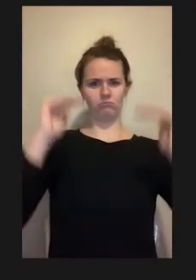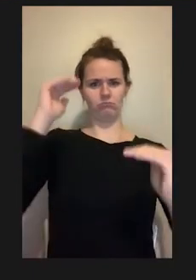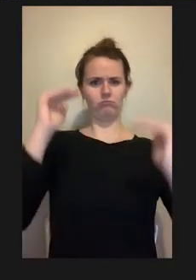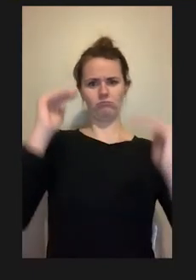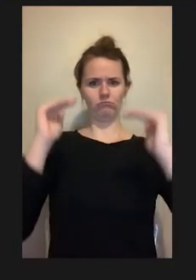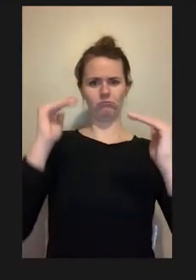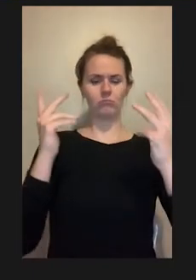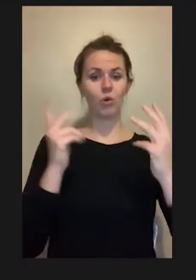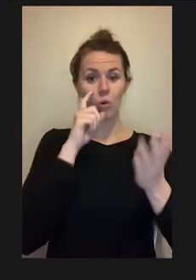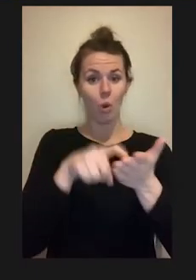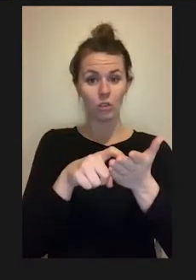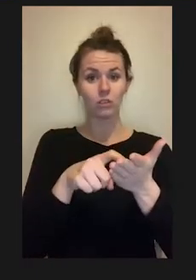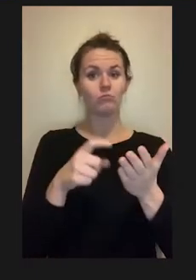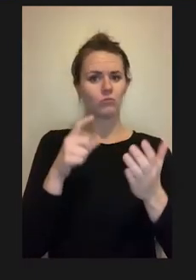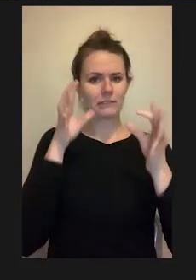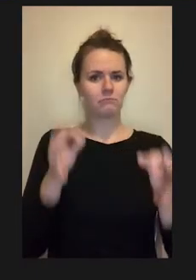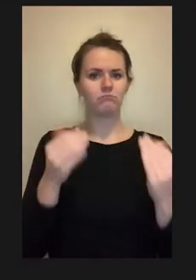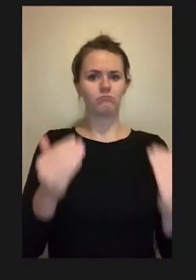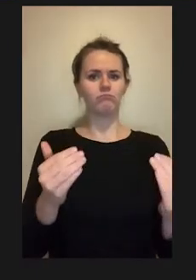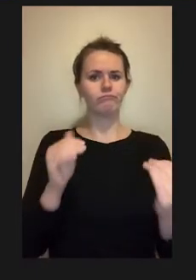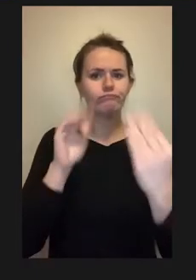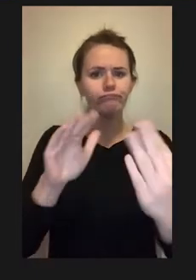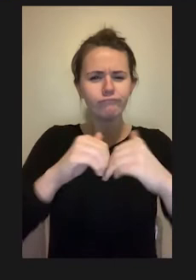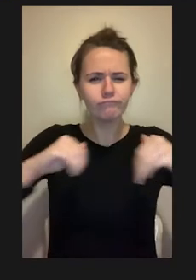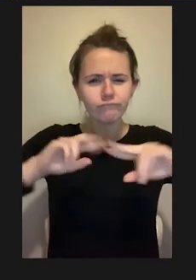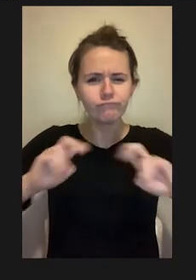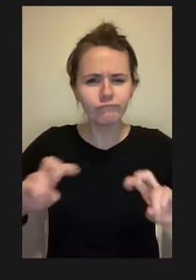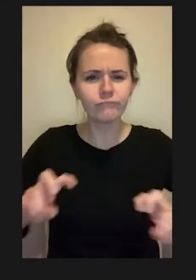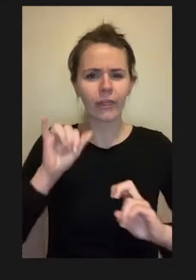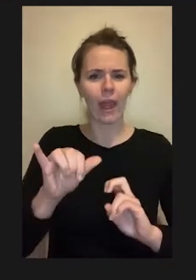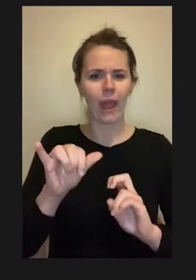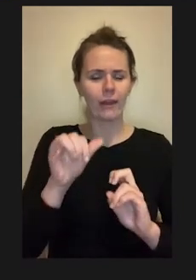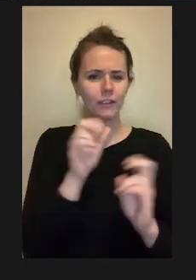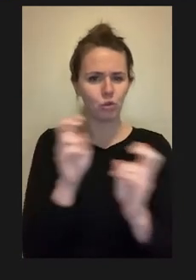in an initiative called the Institute for Accessible Science or IAS which was